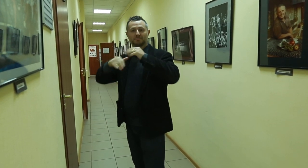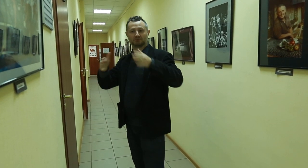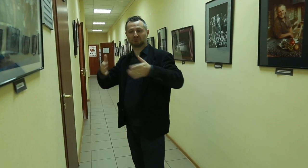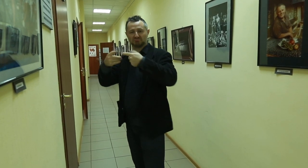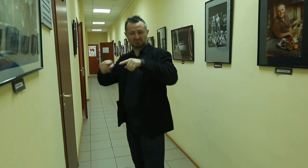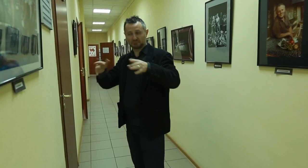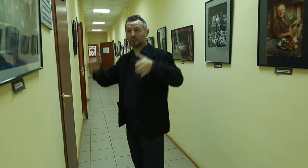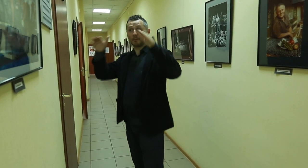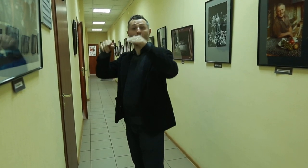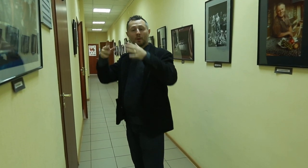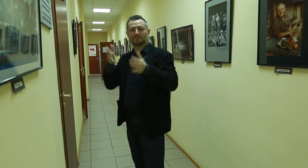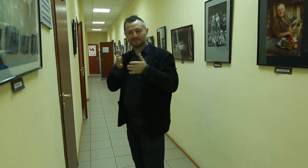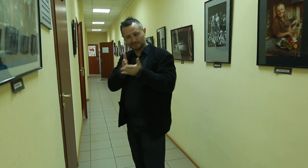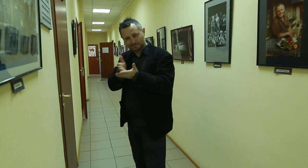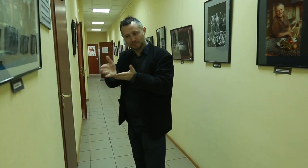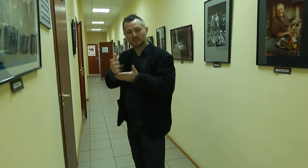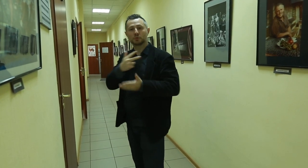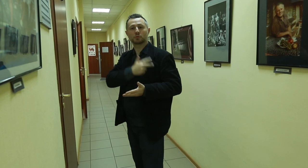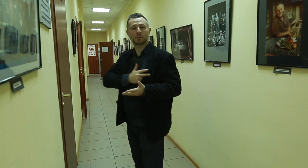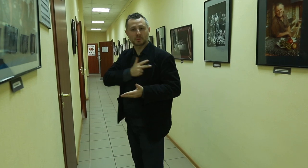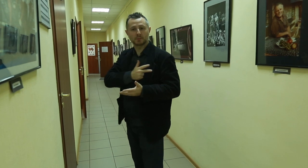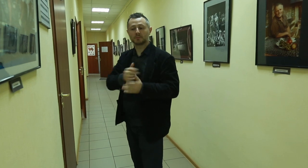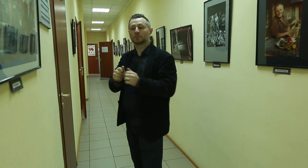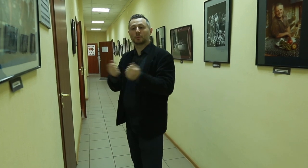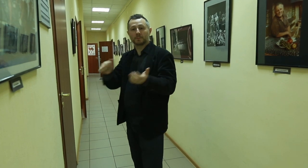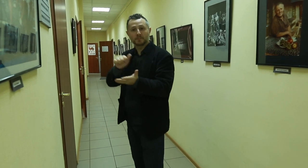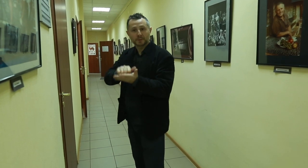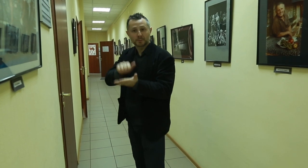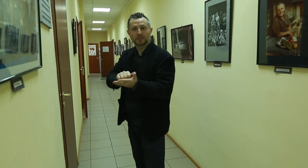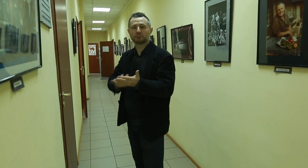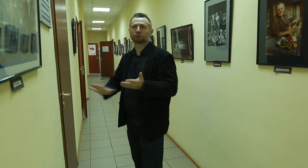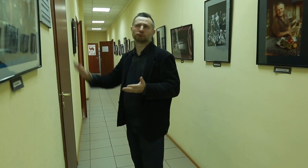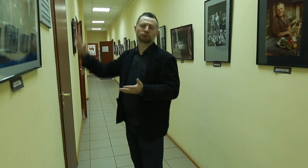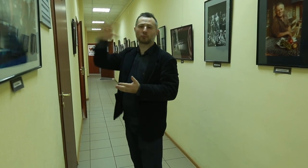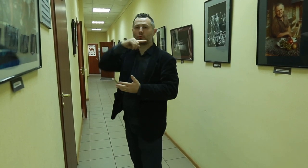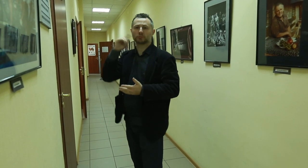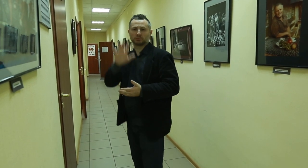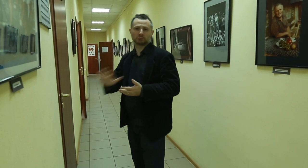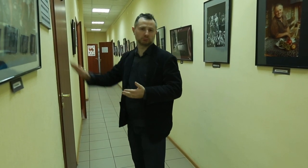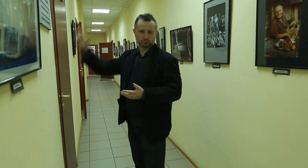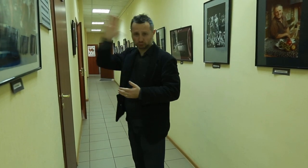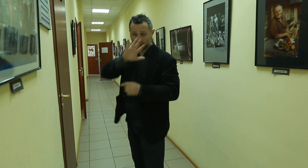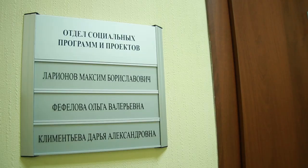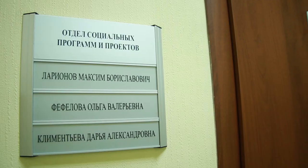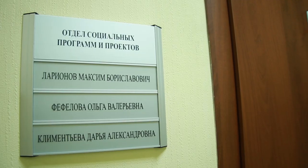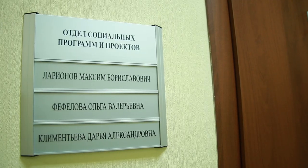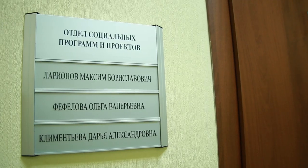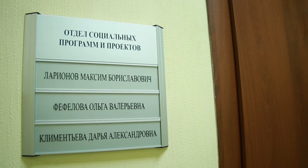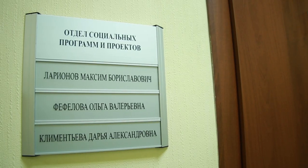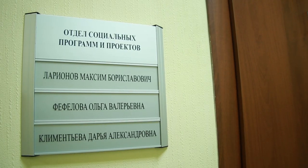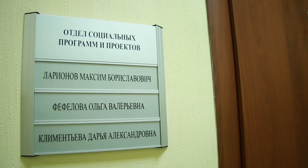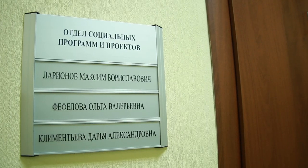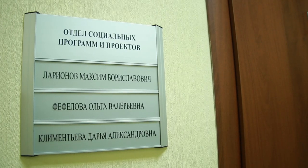of Press and Information and the Division of Social Programs and Projects. (Division of Social Programs and Projects, Maksim Borisovich Larionov, Olge Valeryevna Fefelova, Darya Aleksandrovna Klimenteva)